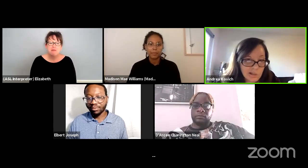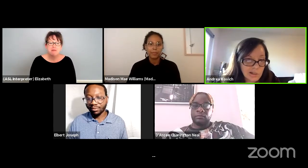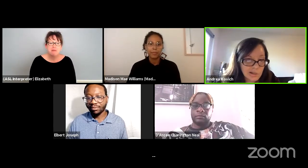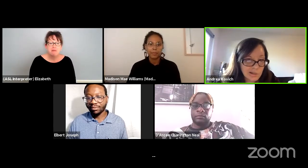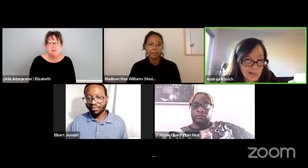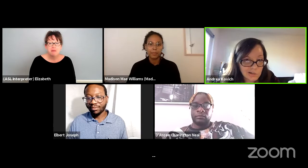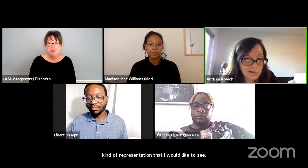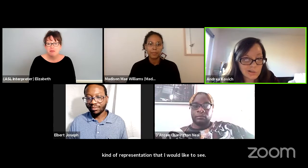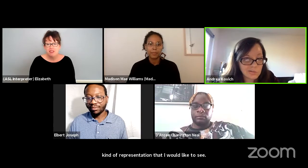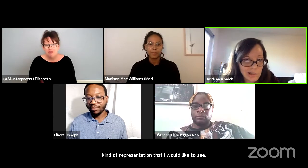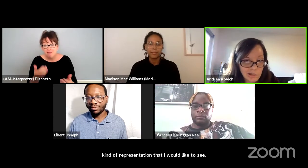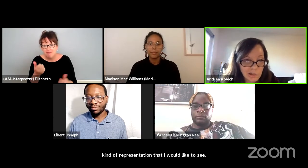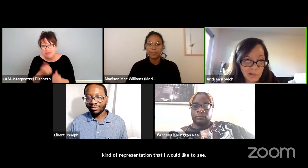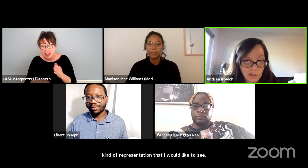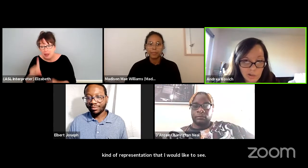any thoughts, Maddie?